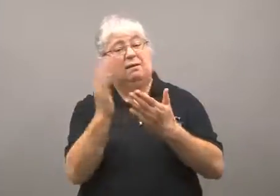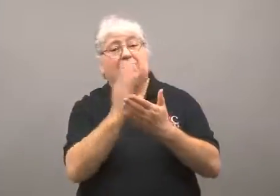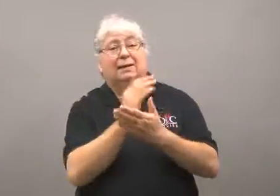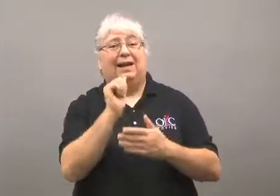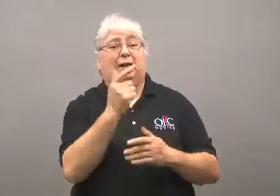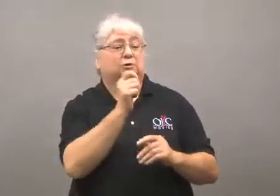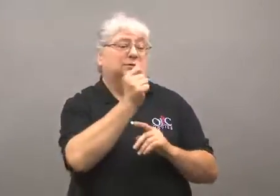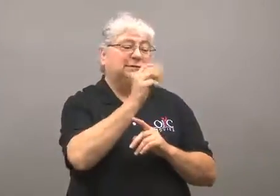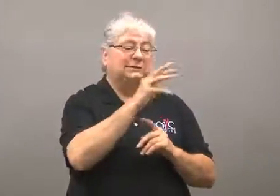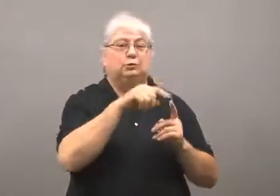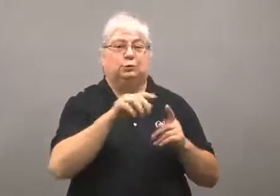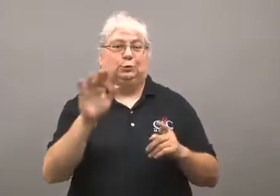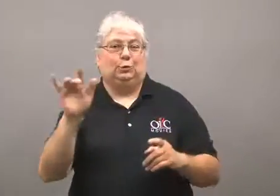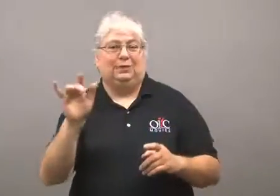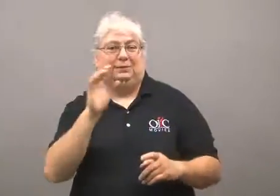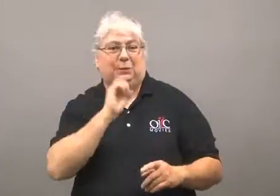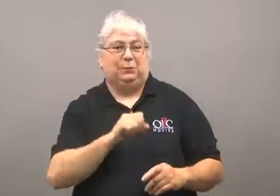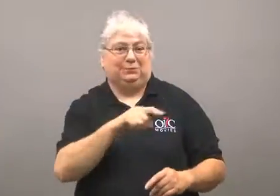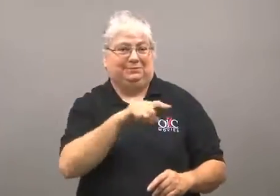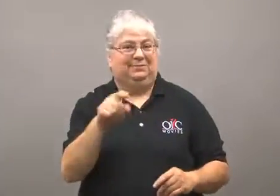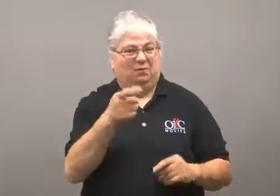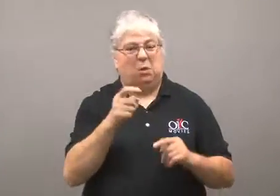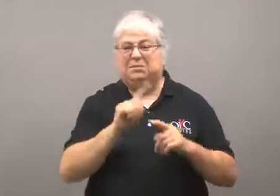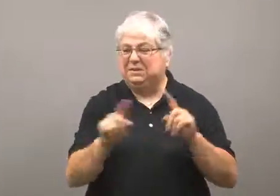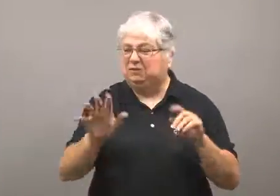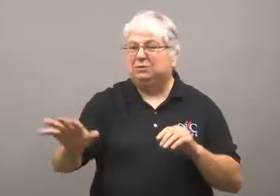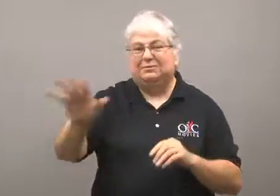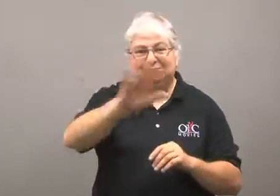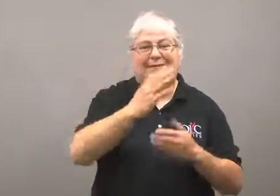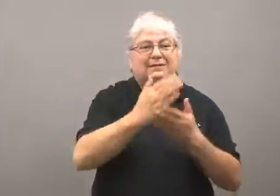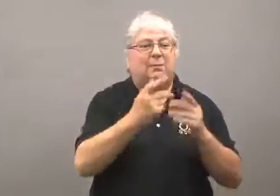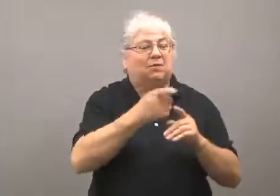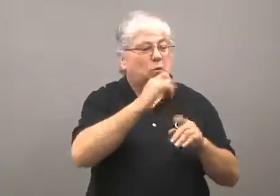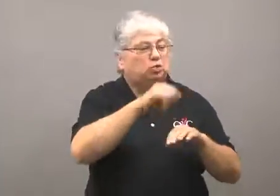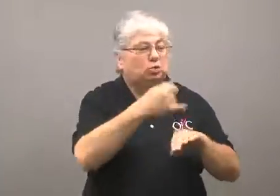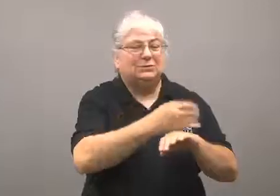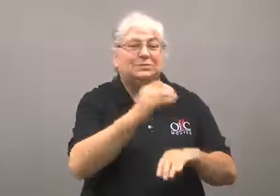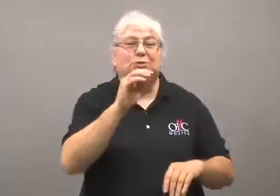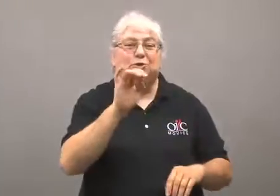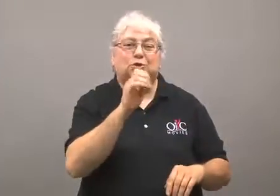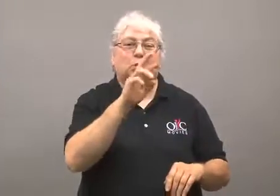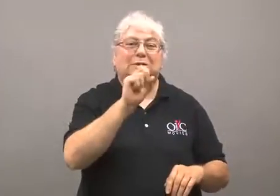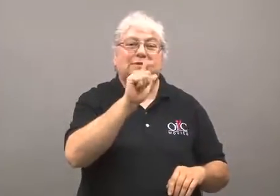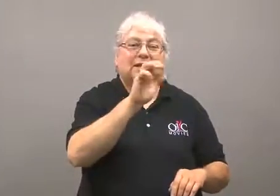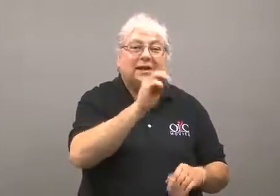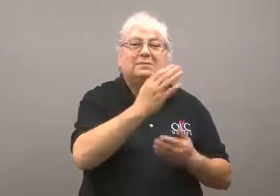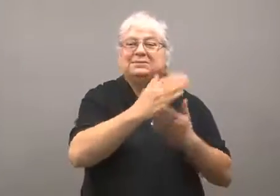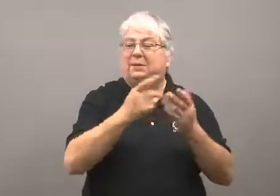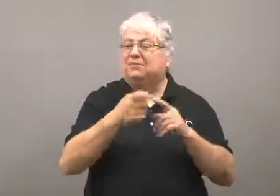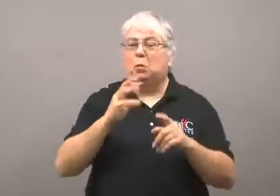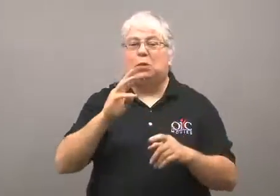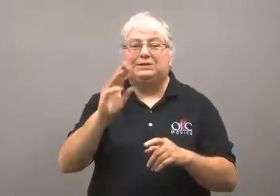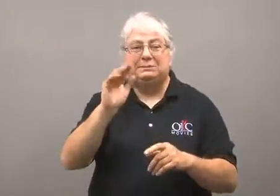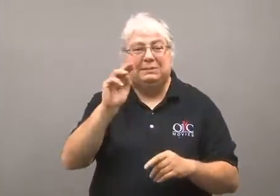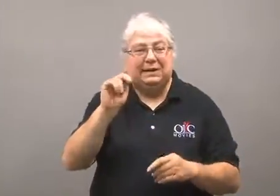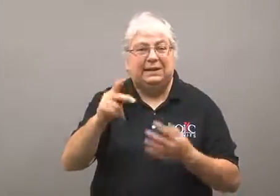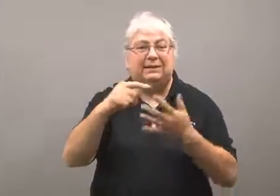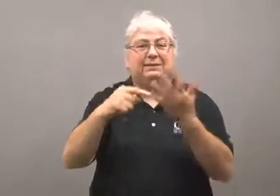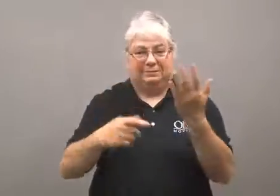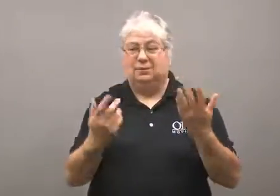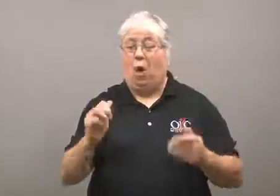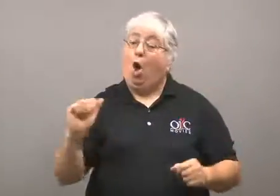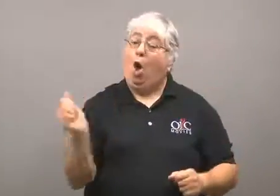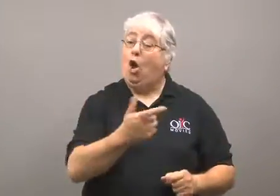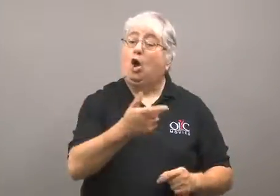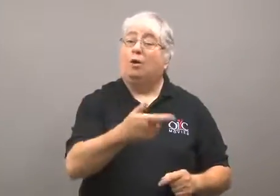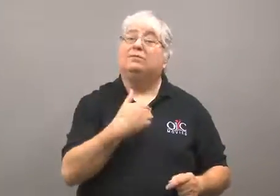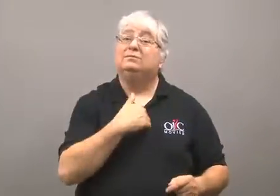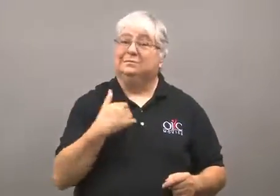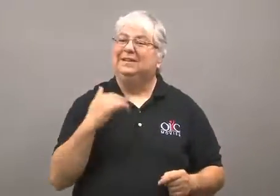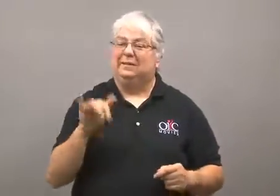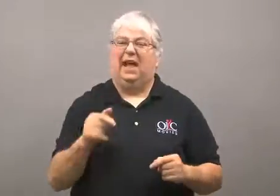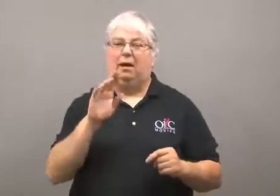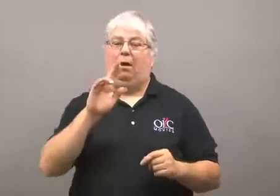They were ages 16 to 25, and from different areas. Some were from Jerusalem